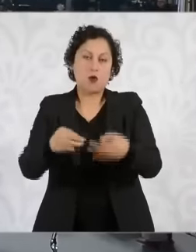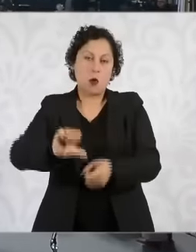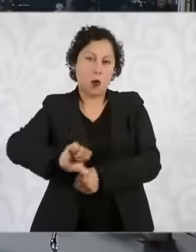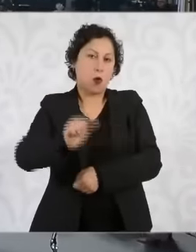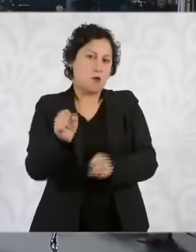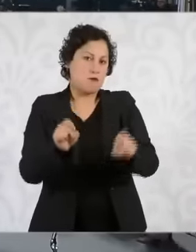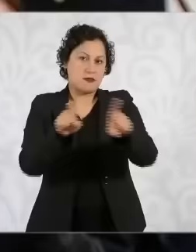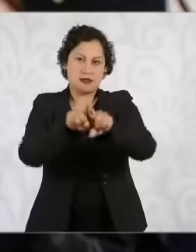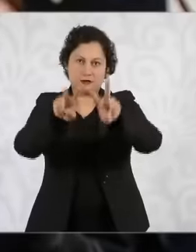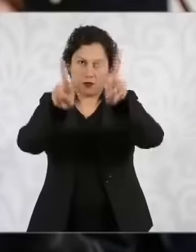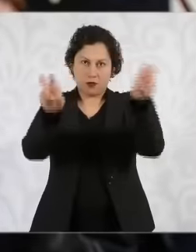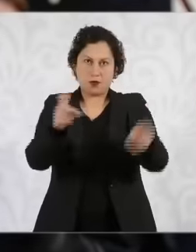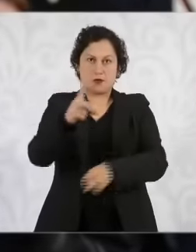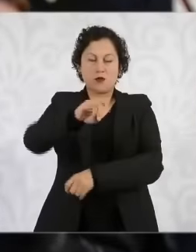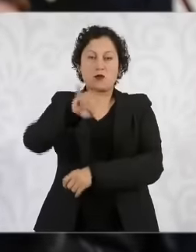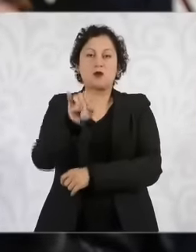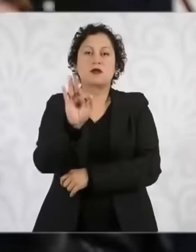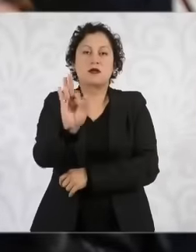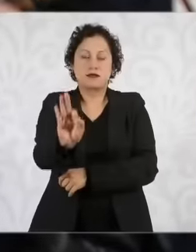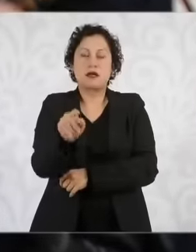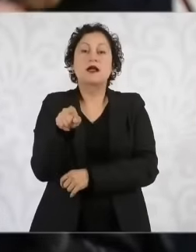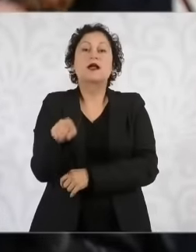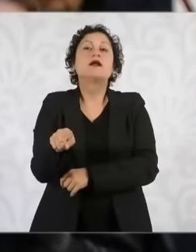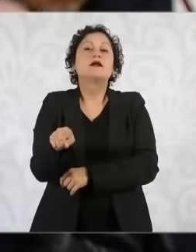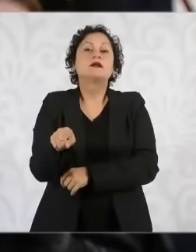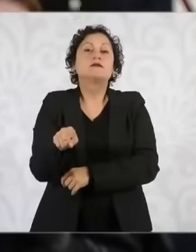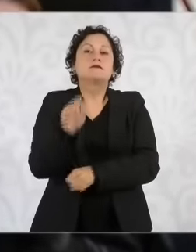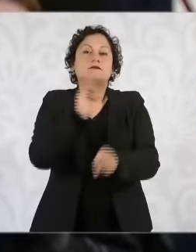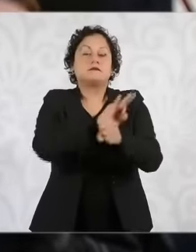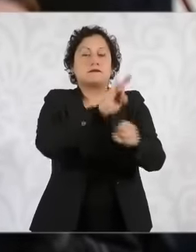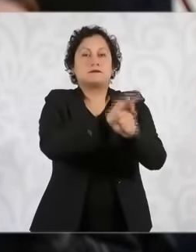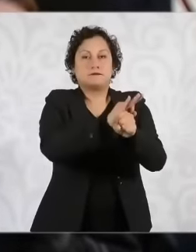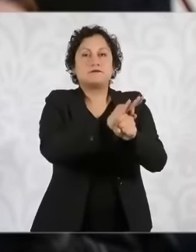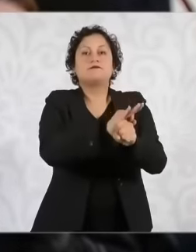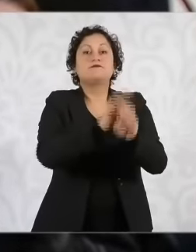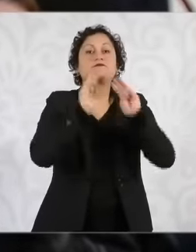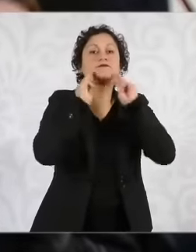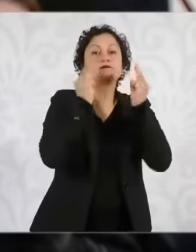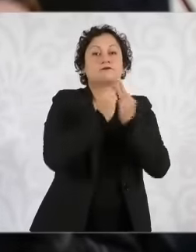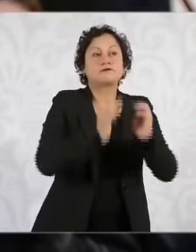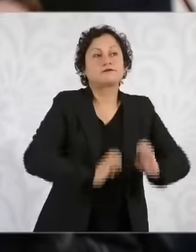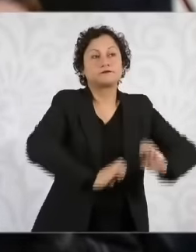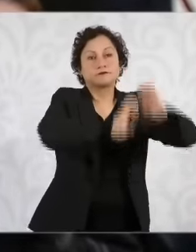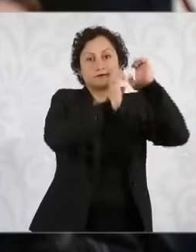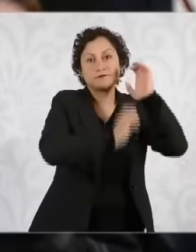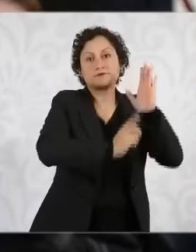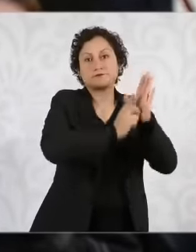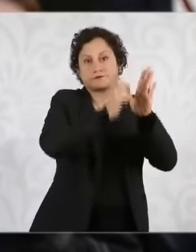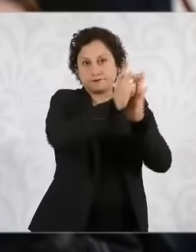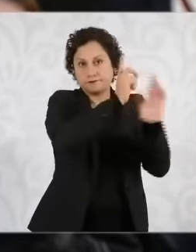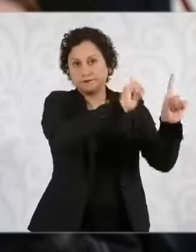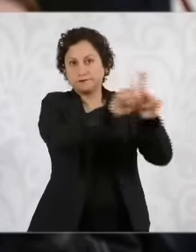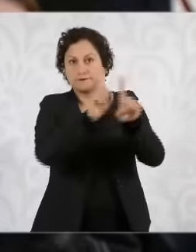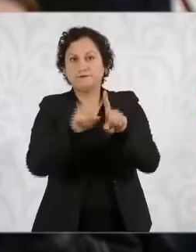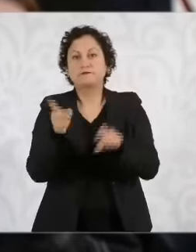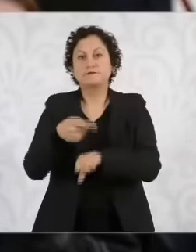real estate cartels, orders to authorize a change of land use in a protected natural area in the